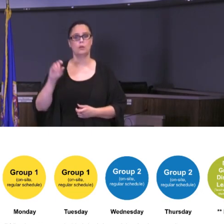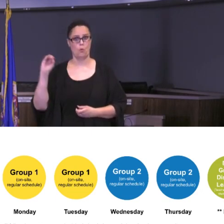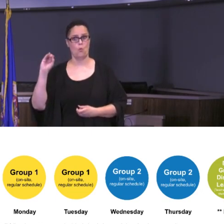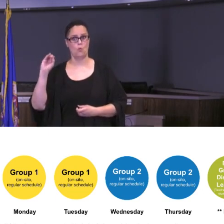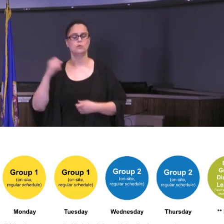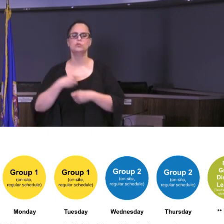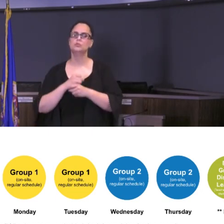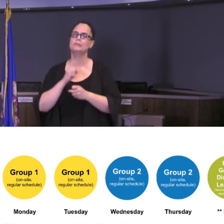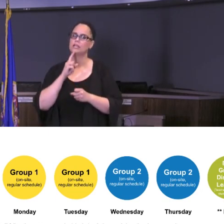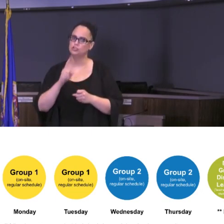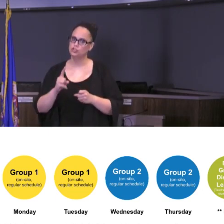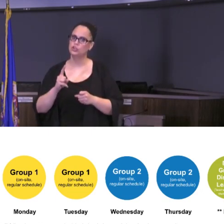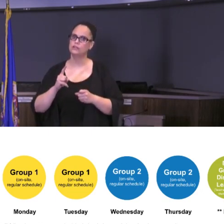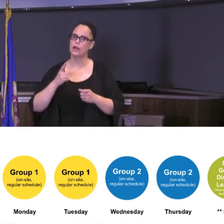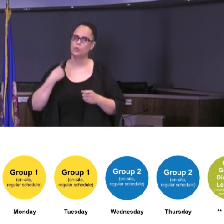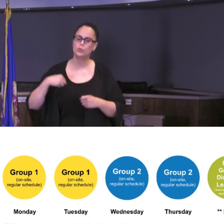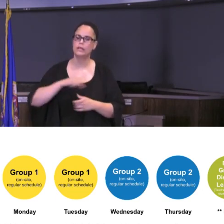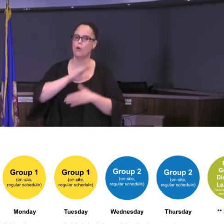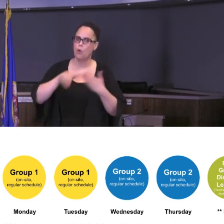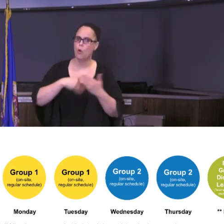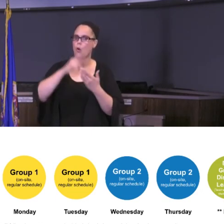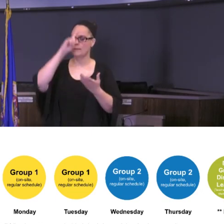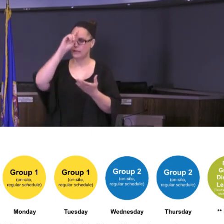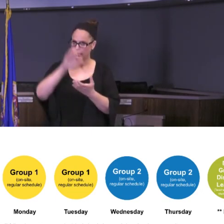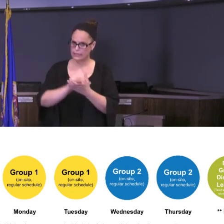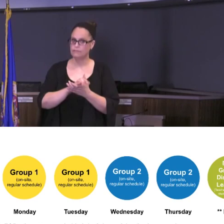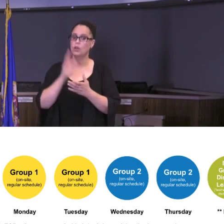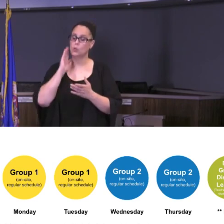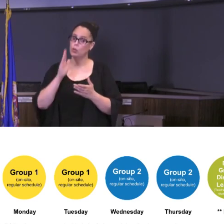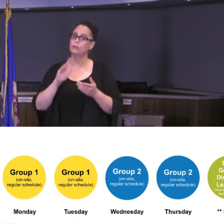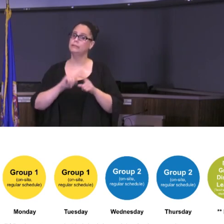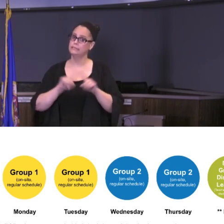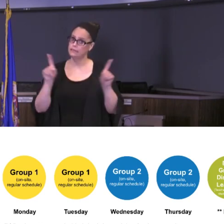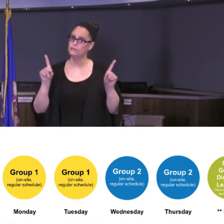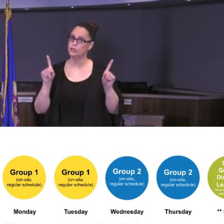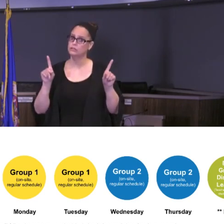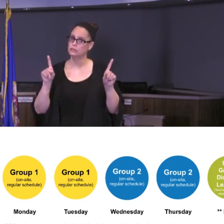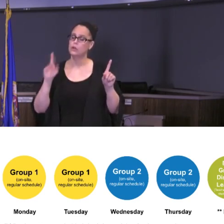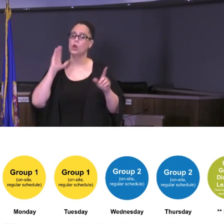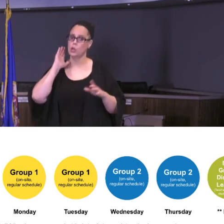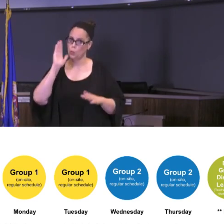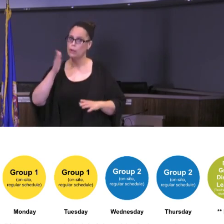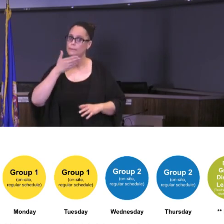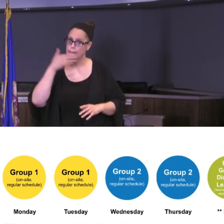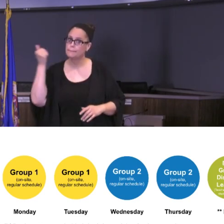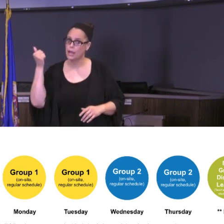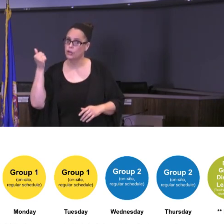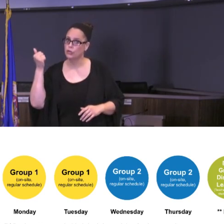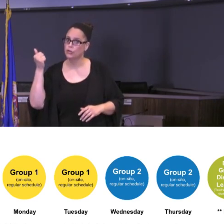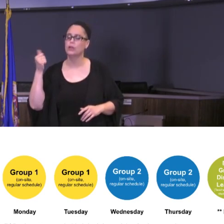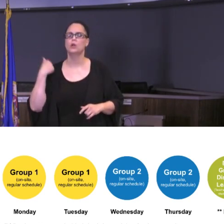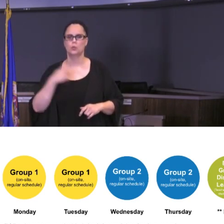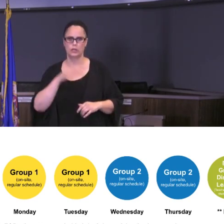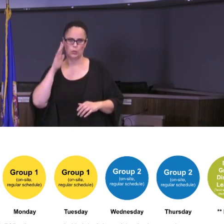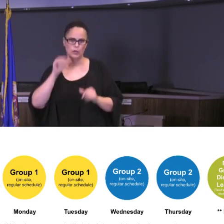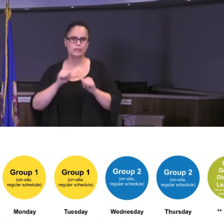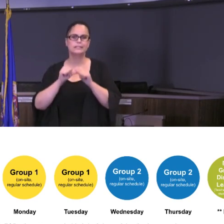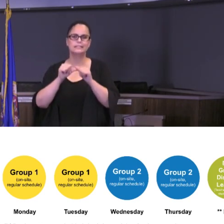universal belief in our district that we're going to do it differently, we're going to do it better and we're going to continue to grow in our delivery of distance learning.